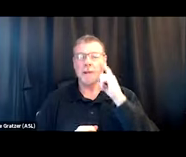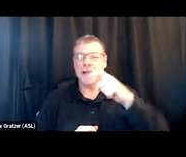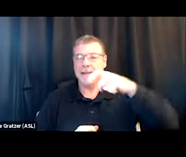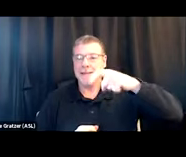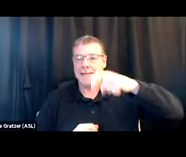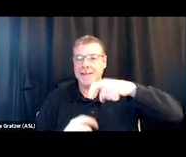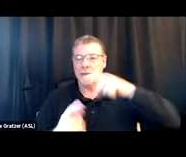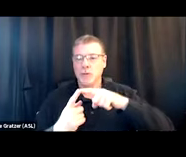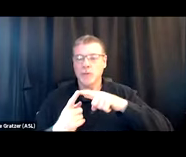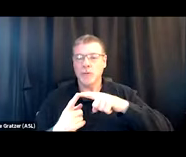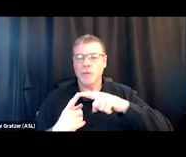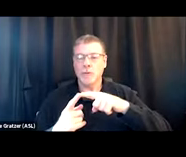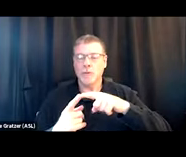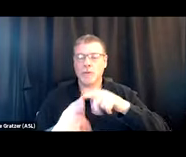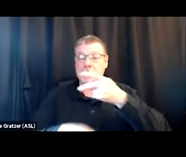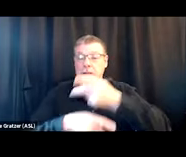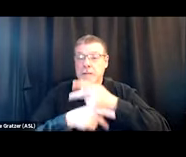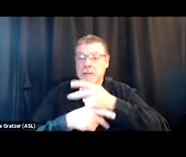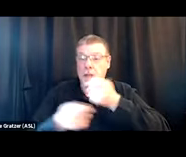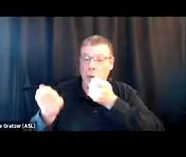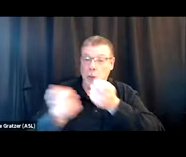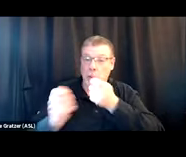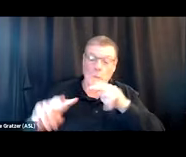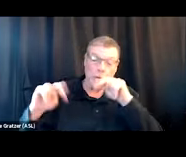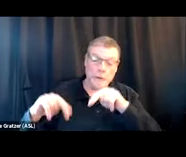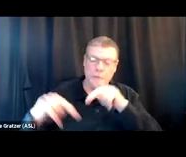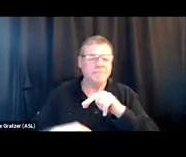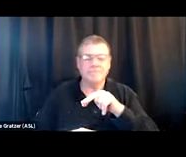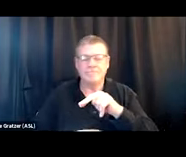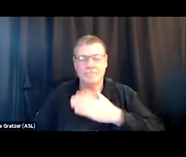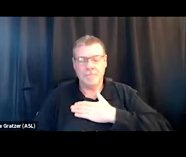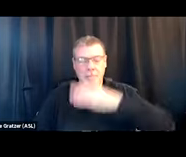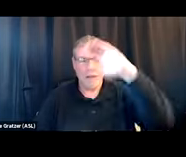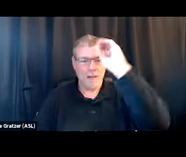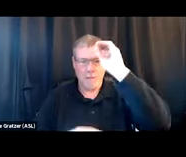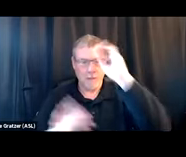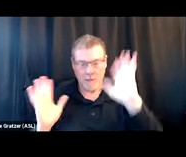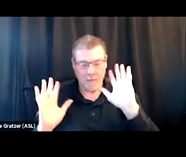to really be the gatekeeper of that, in my opinion. So in some of the supported housing or shelters